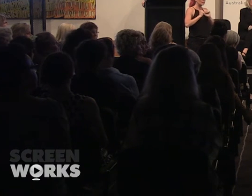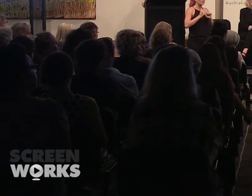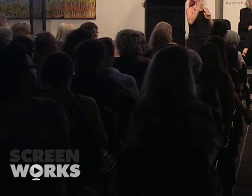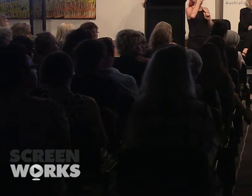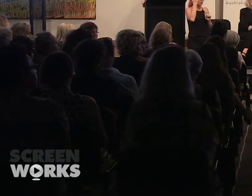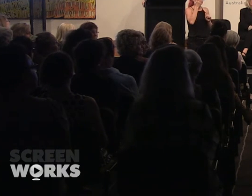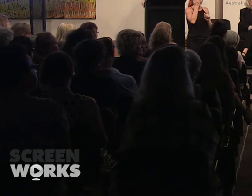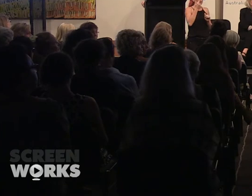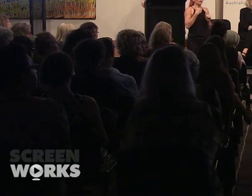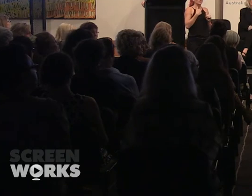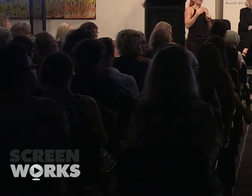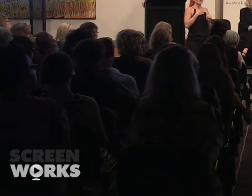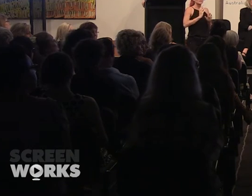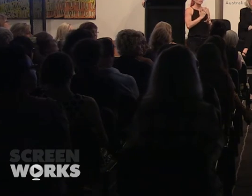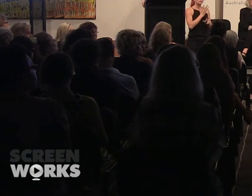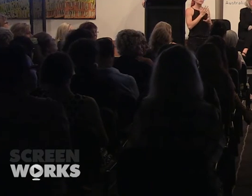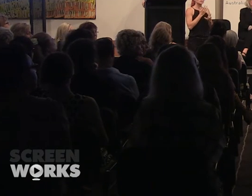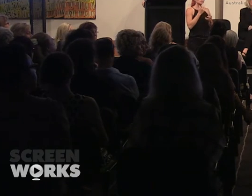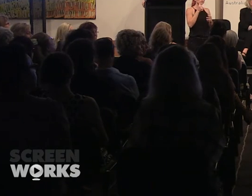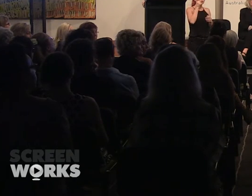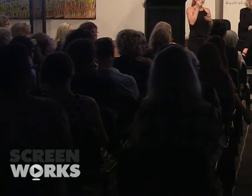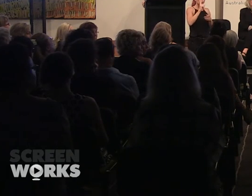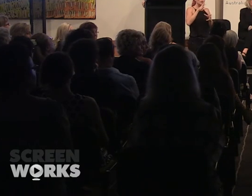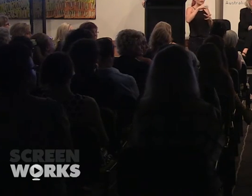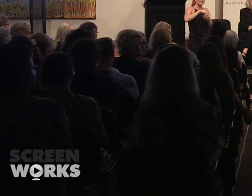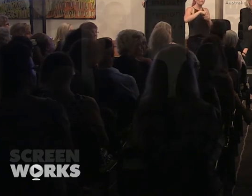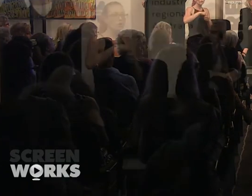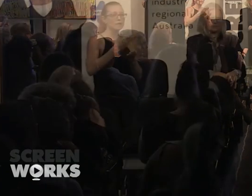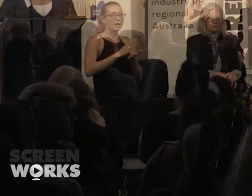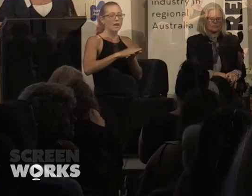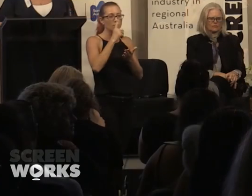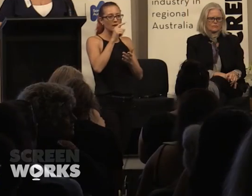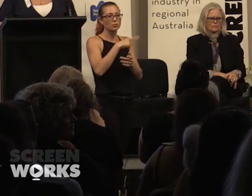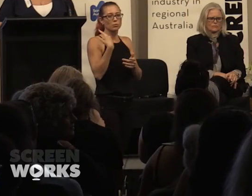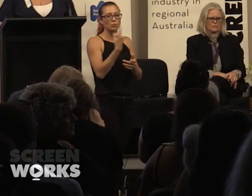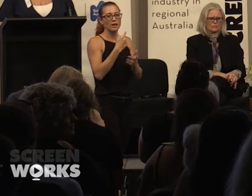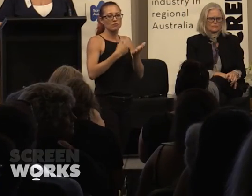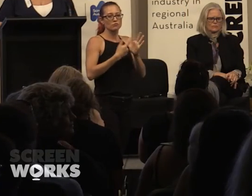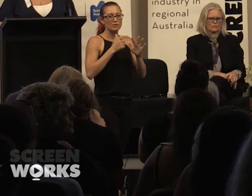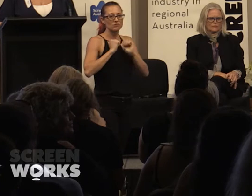and I'd be really interested to know what that involves and how can we retrain ourselves?